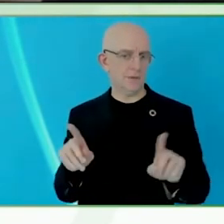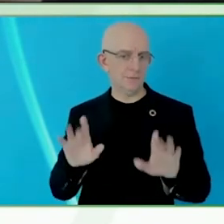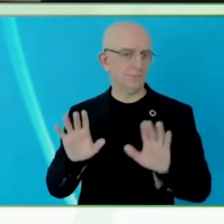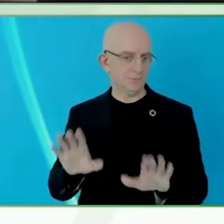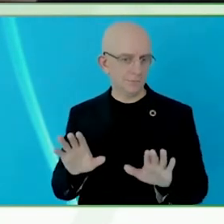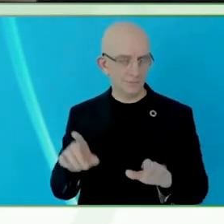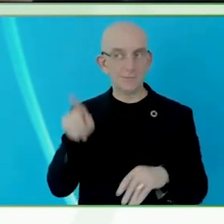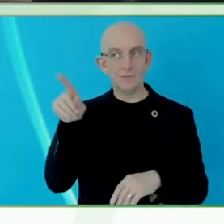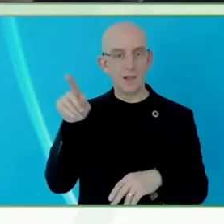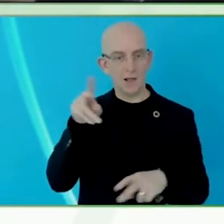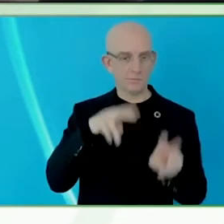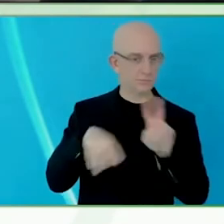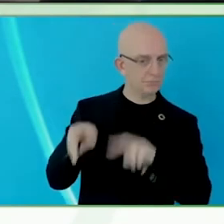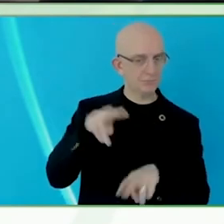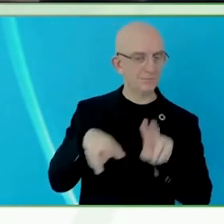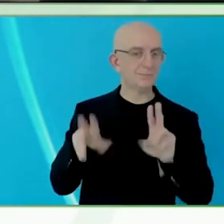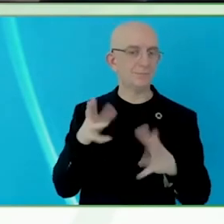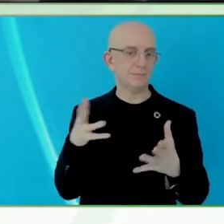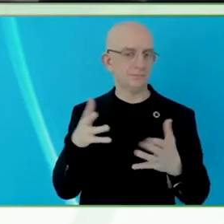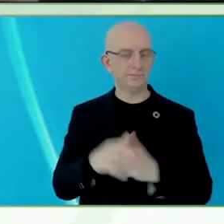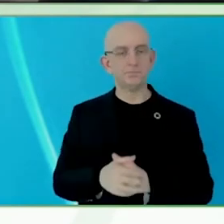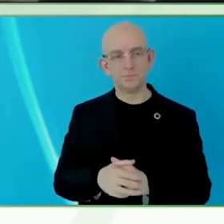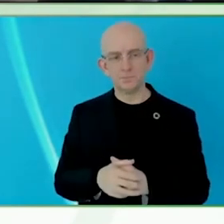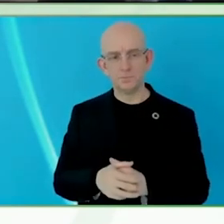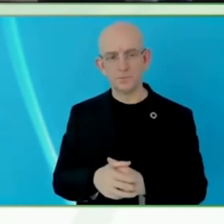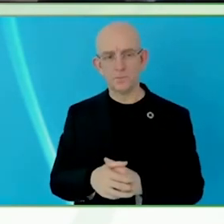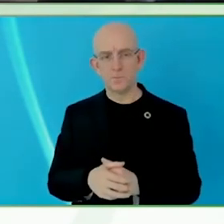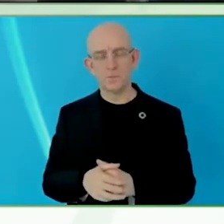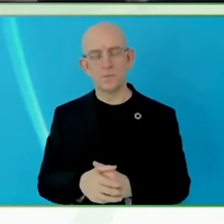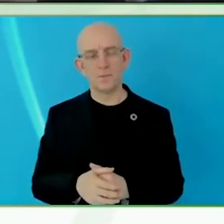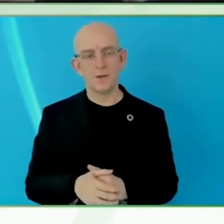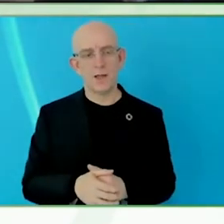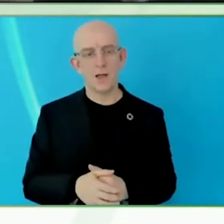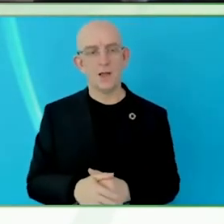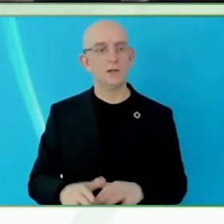system to provide support for our students with disabilities in the stem field.